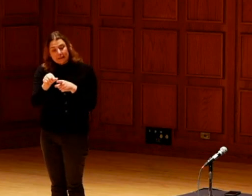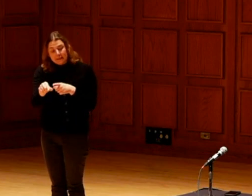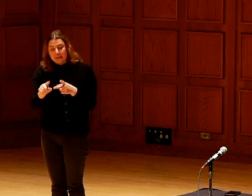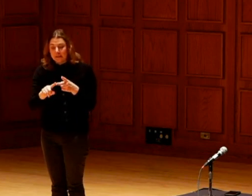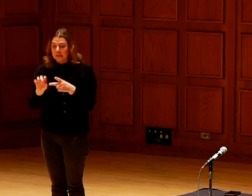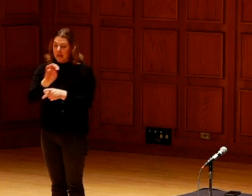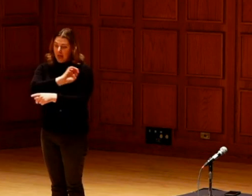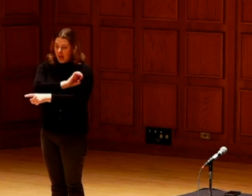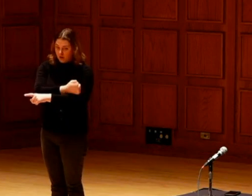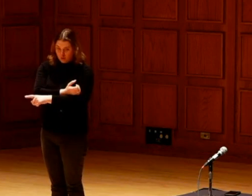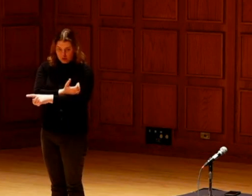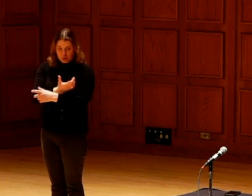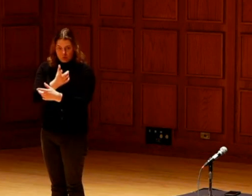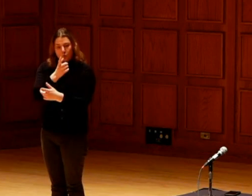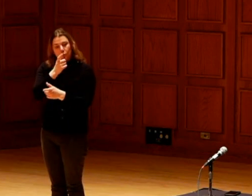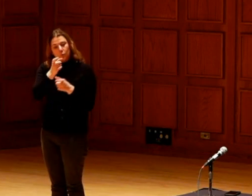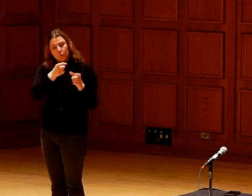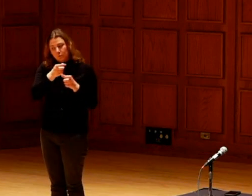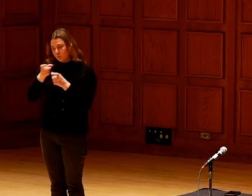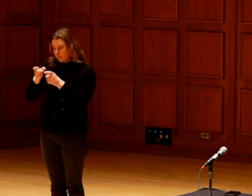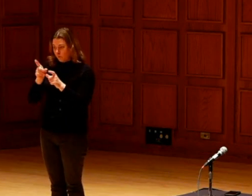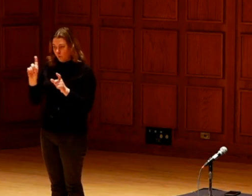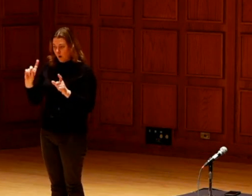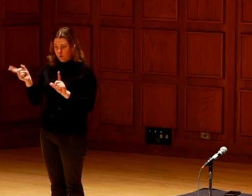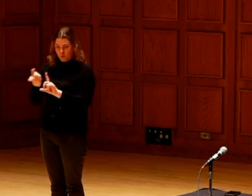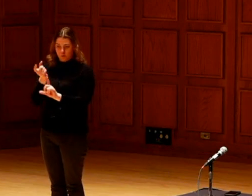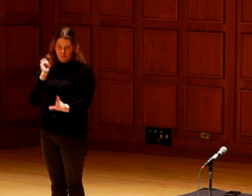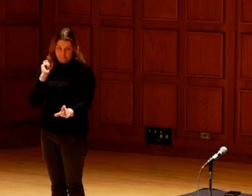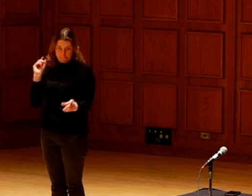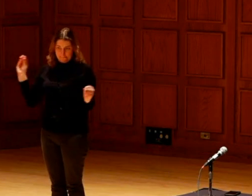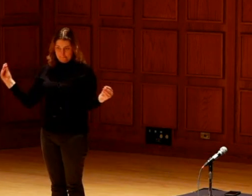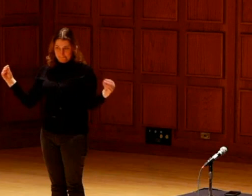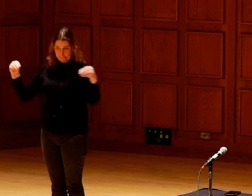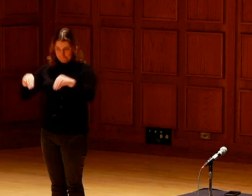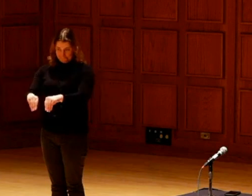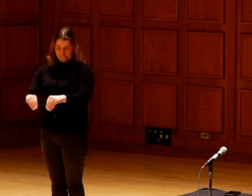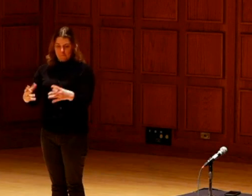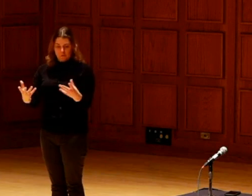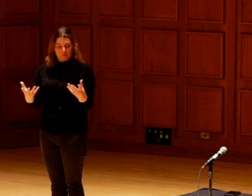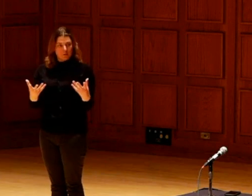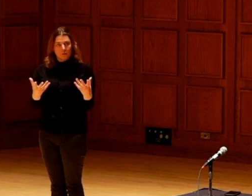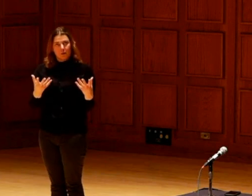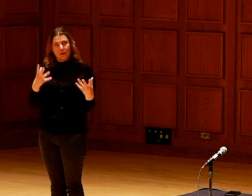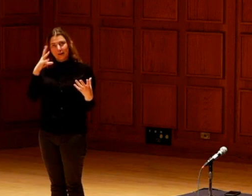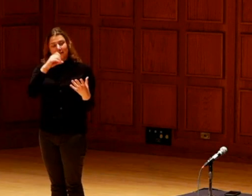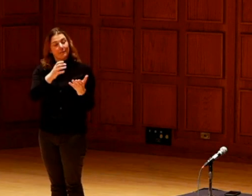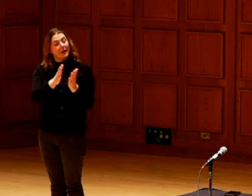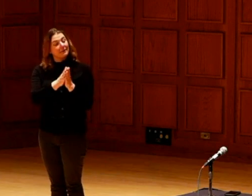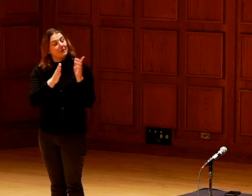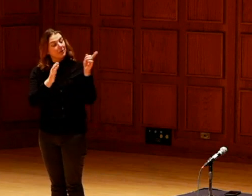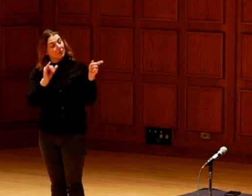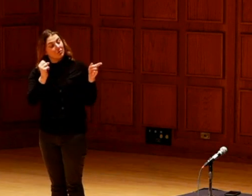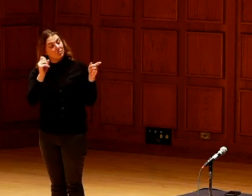in terms of energy and who controls where those things come from. So I guess I'm asking you, Jessica, specifically about it.